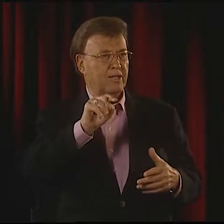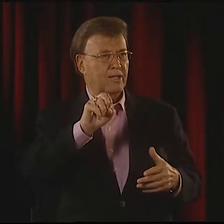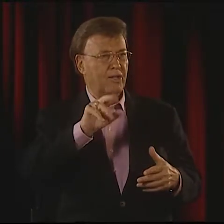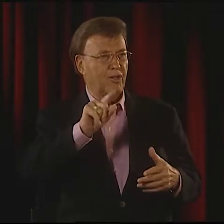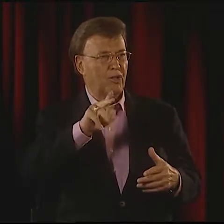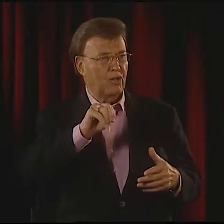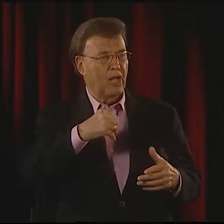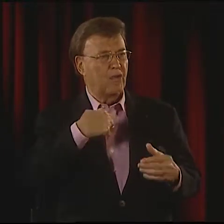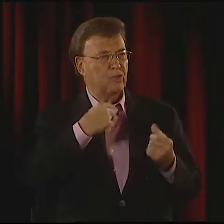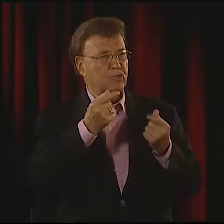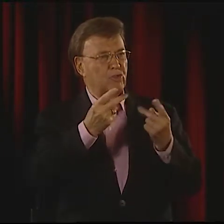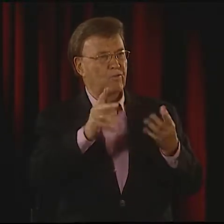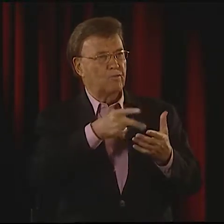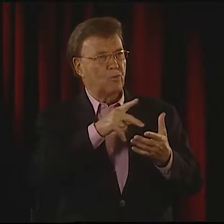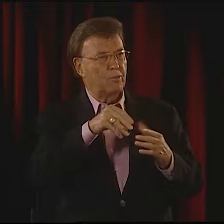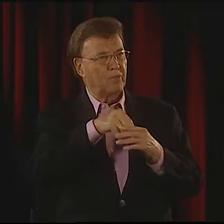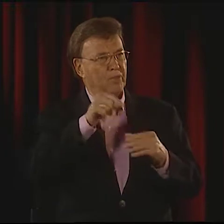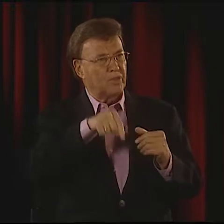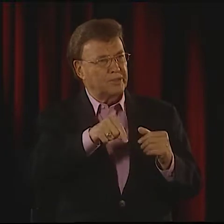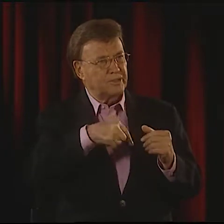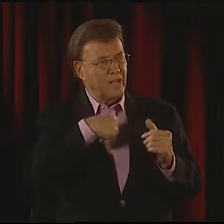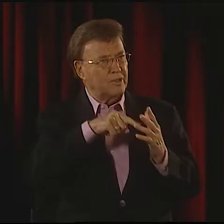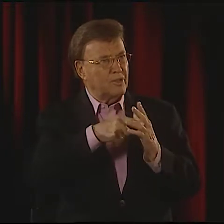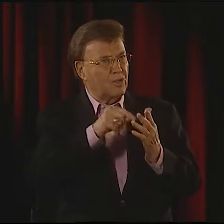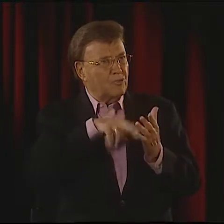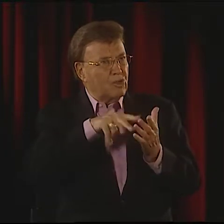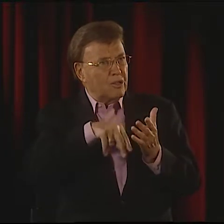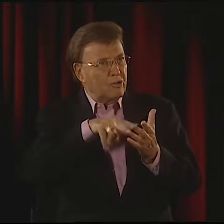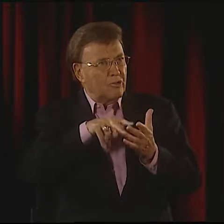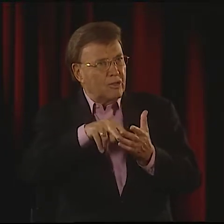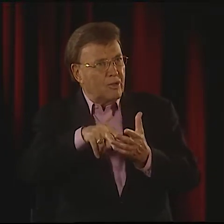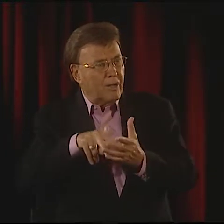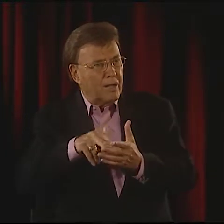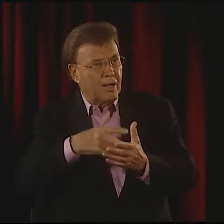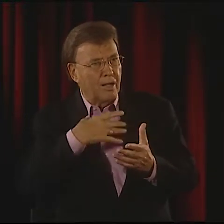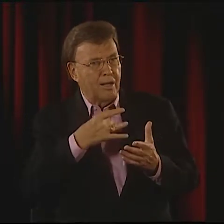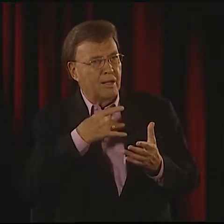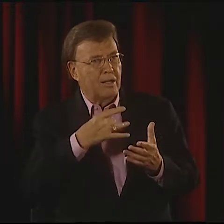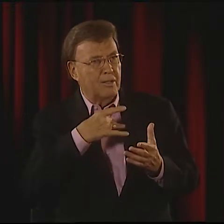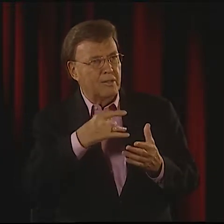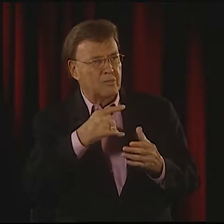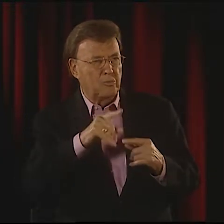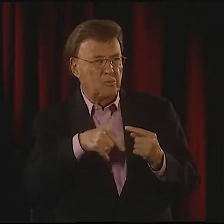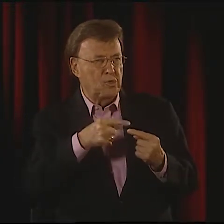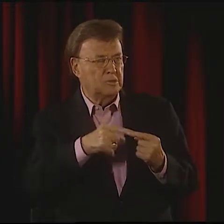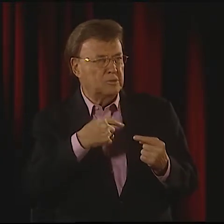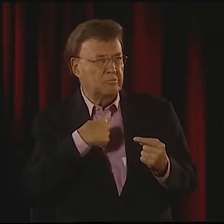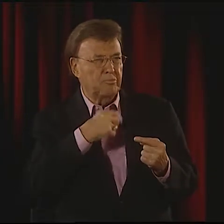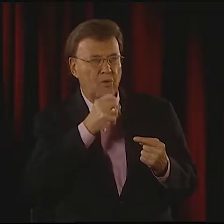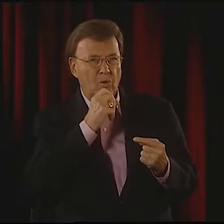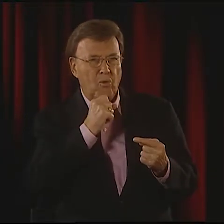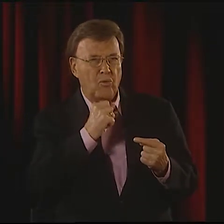"AMERICAN LITERATURE," AND I DID READ SOME POETRY IN THAT BOOK, AND I LIKED IT.